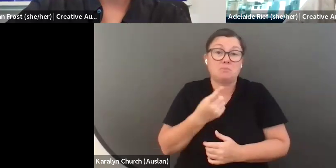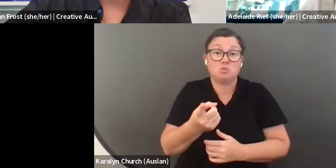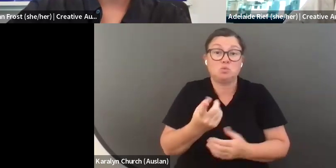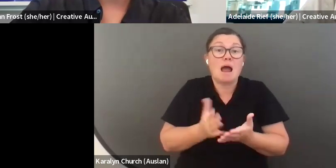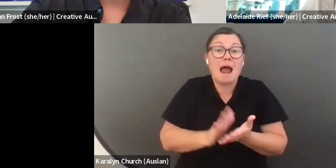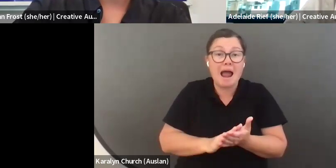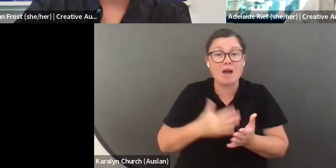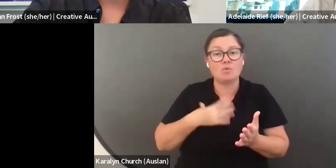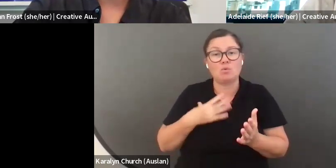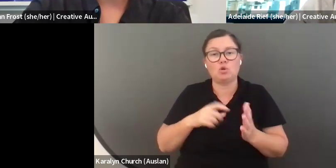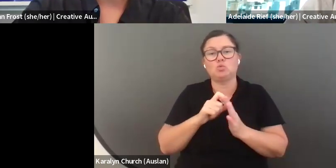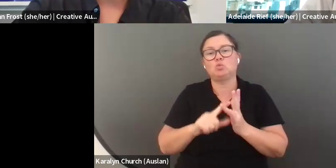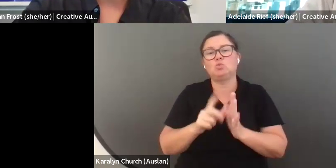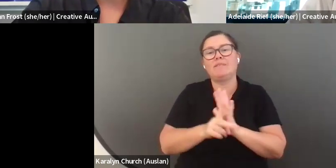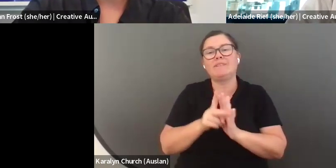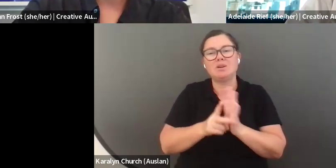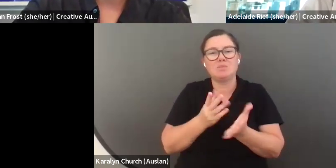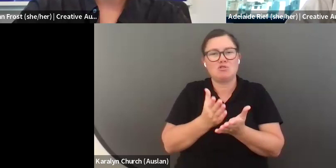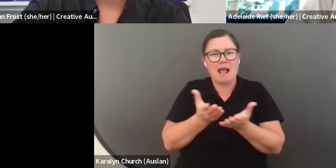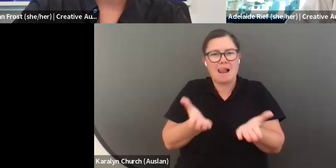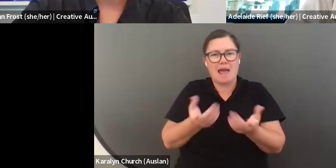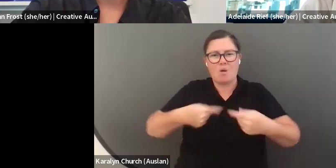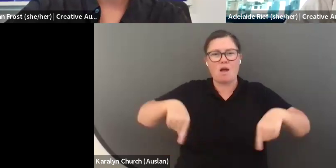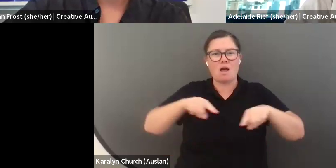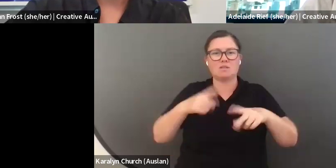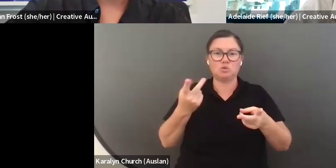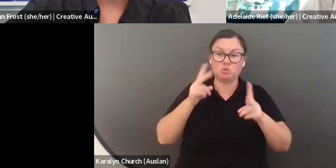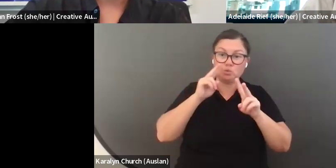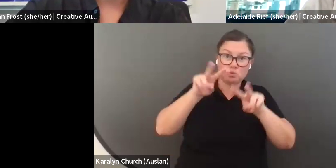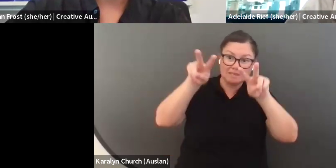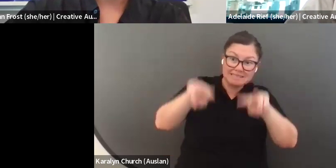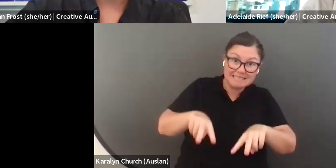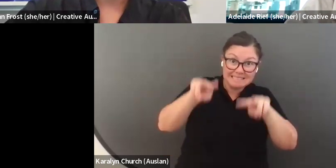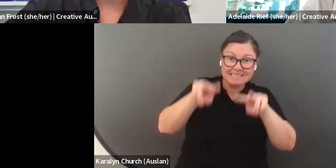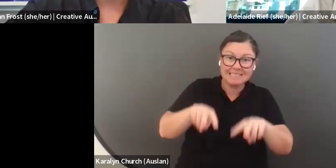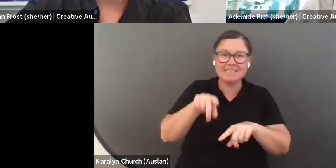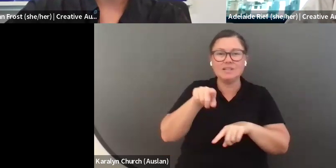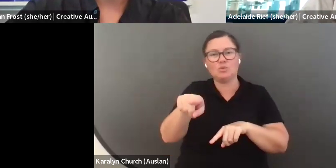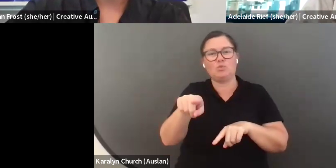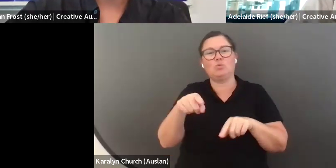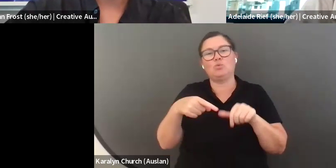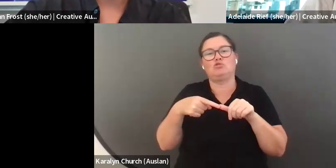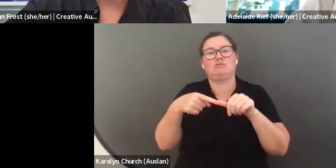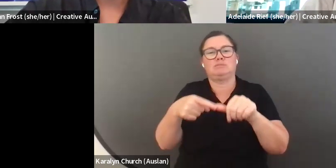straight to the camera, you can use a script. You don't need to go off the cuff or improvise.